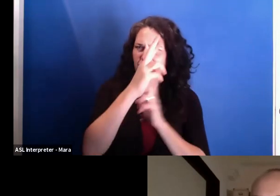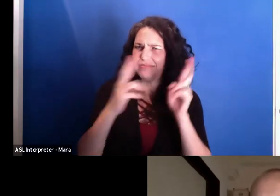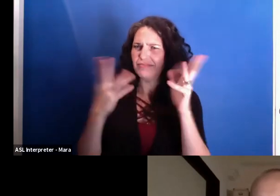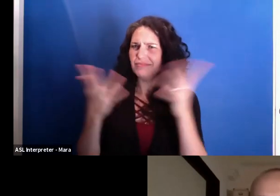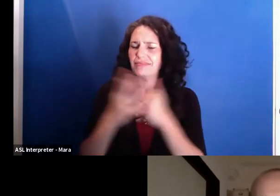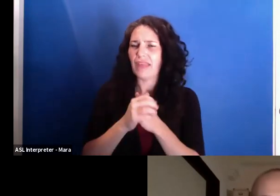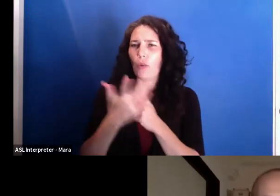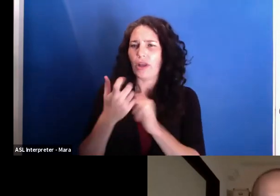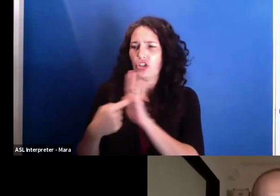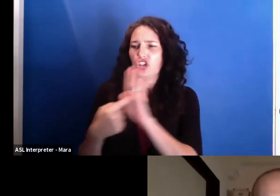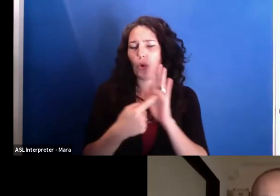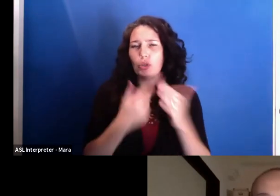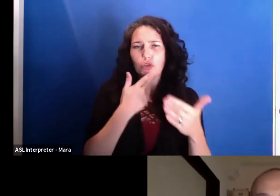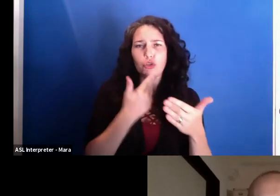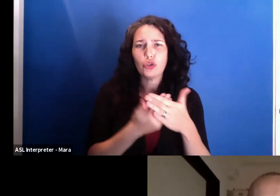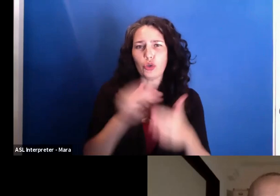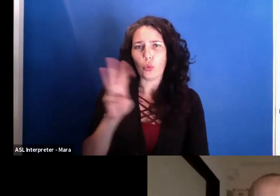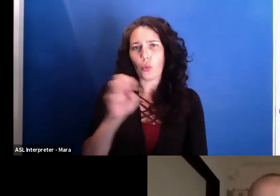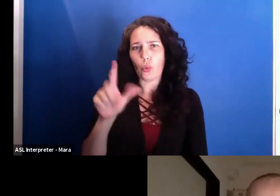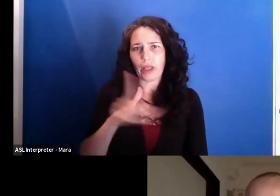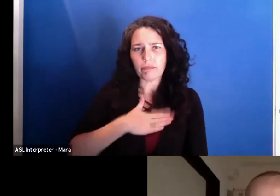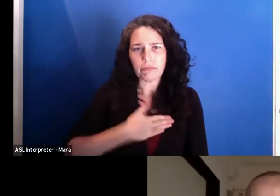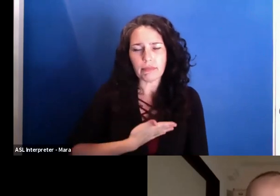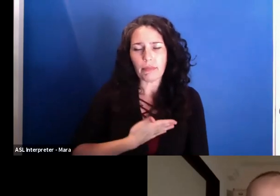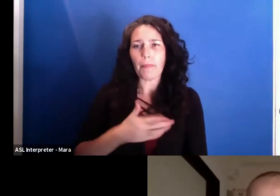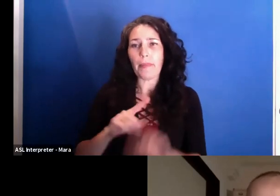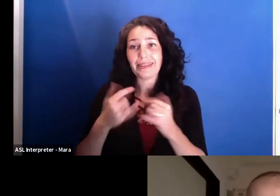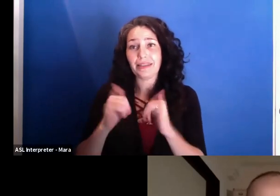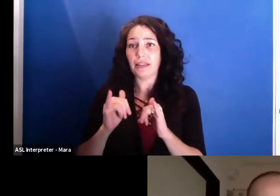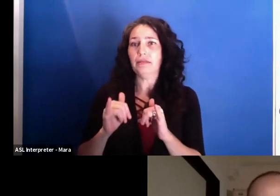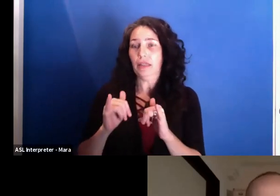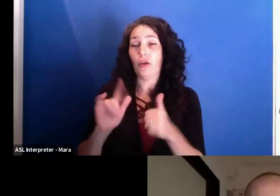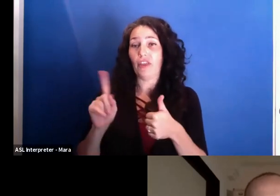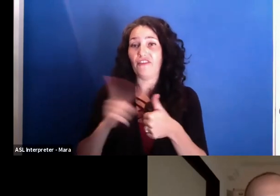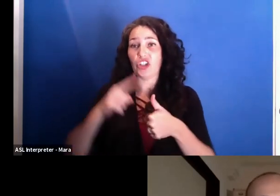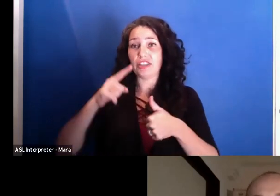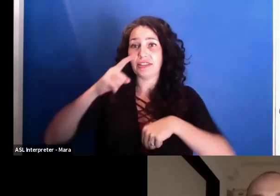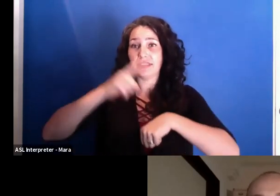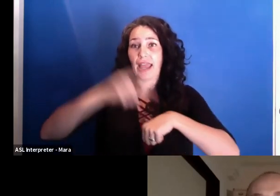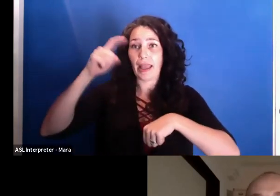but still was-- you know, when he comes in the first time, it's for a speech. He is just repeating what the system